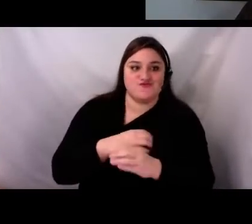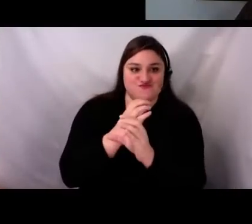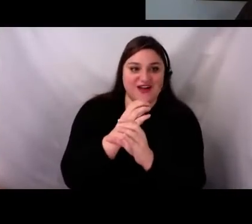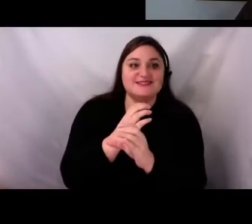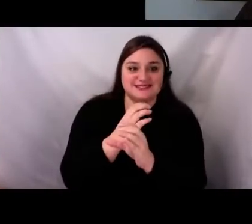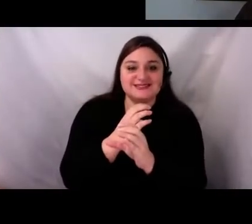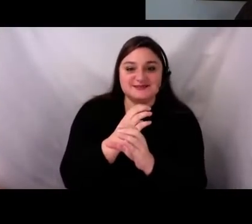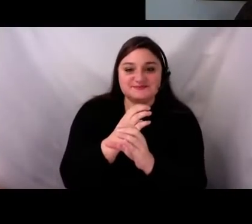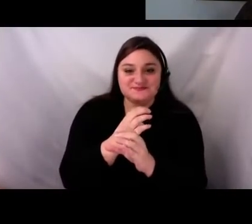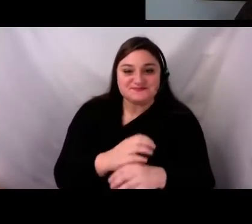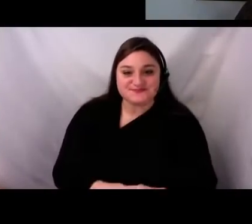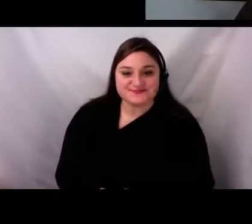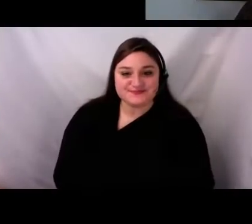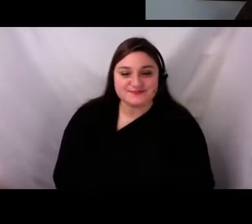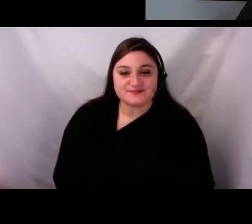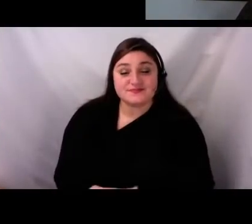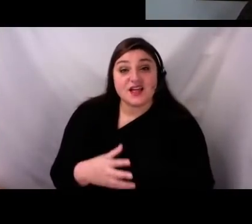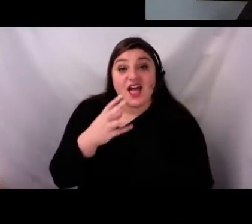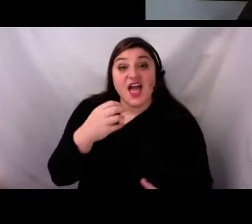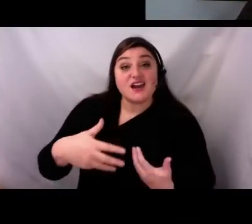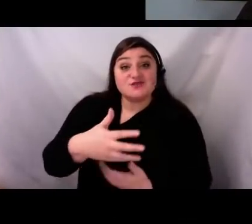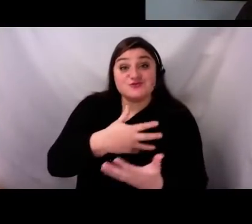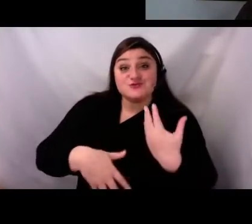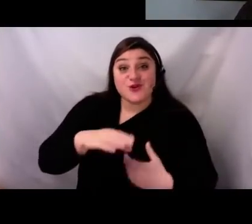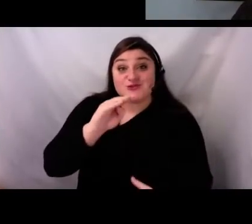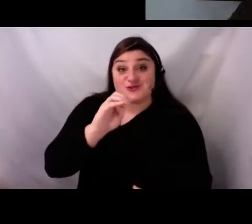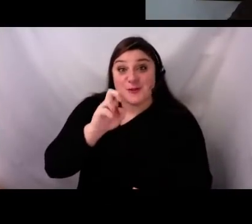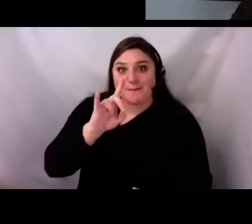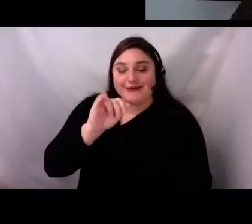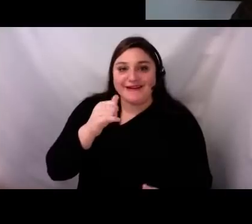is clearly a key channel for this connection. Today, you'll hear